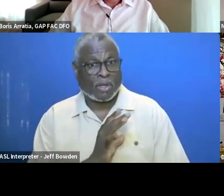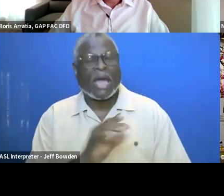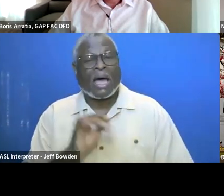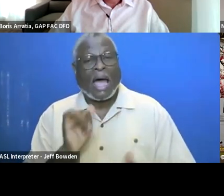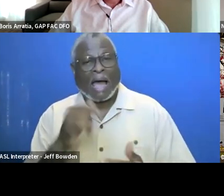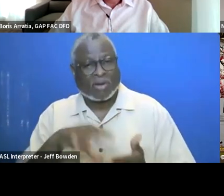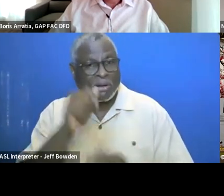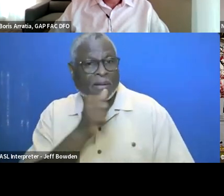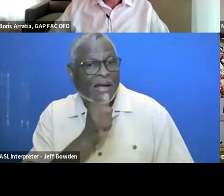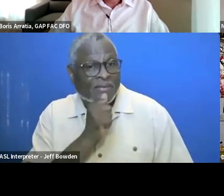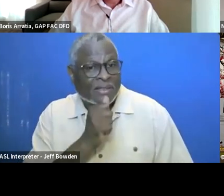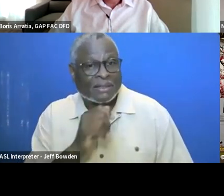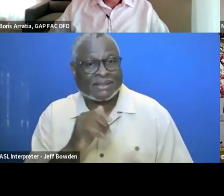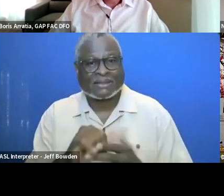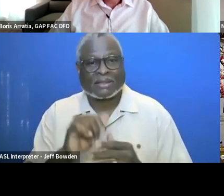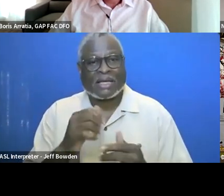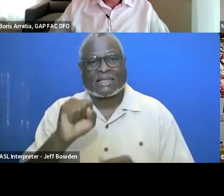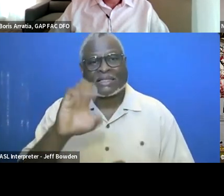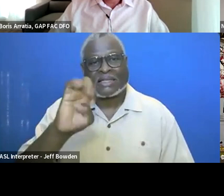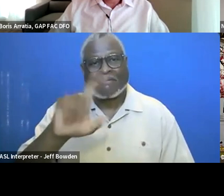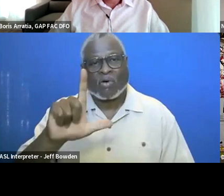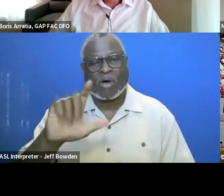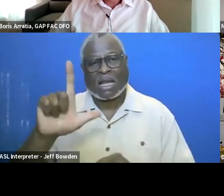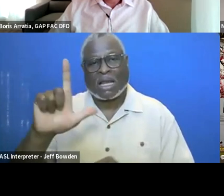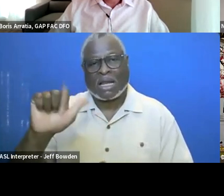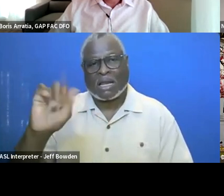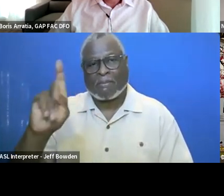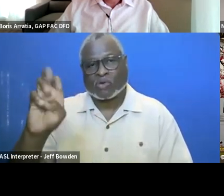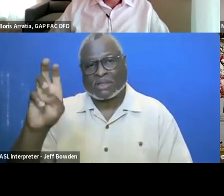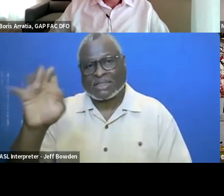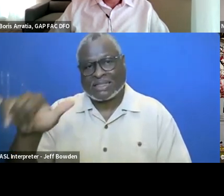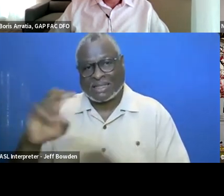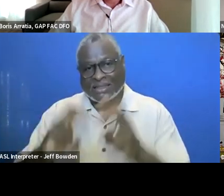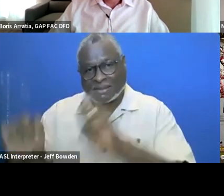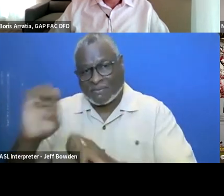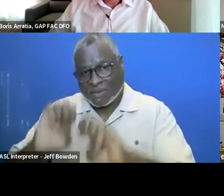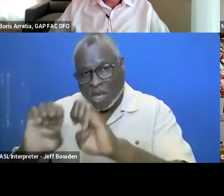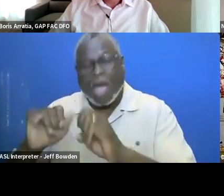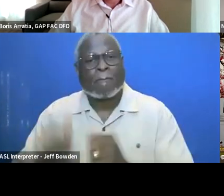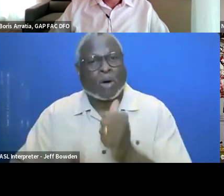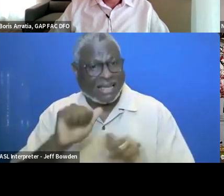I took a liberties impact assessment. Most agencies have issued system